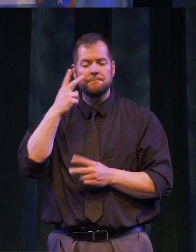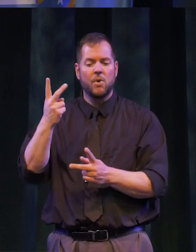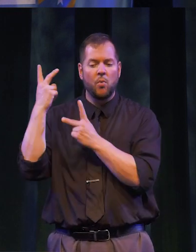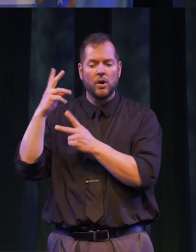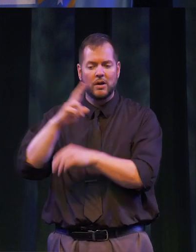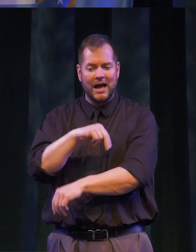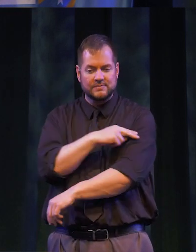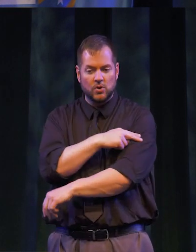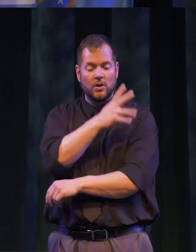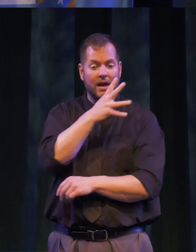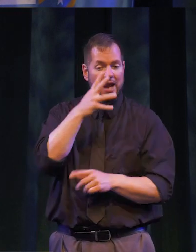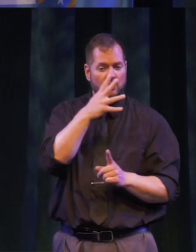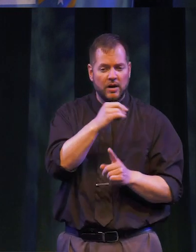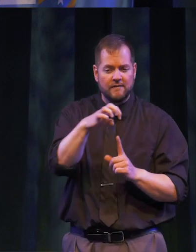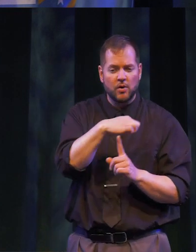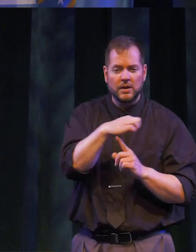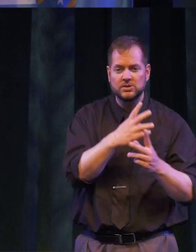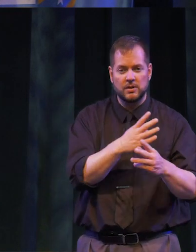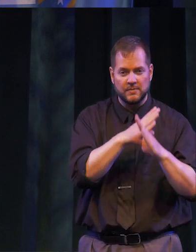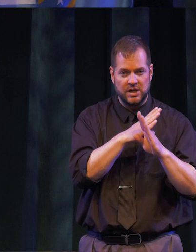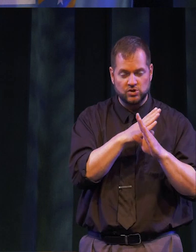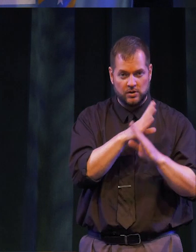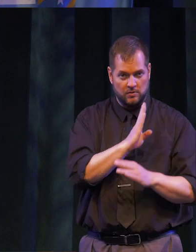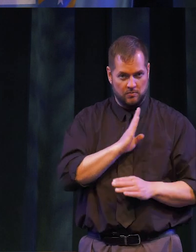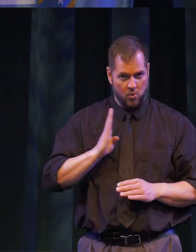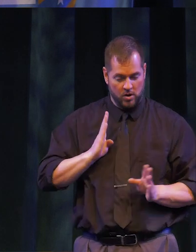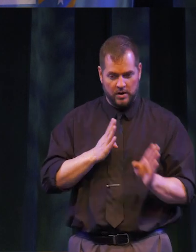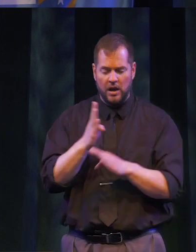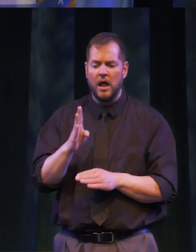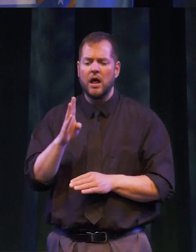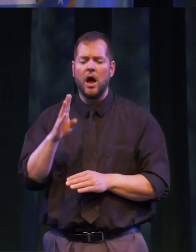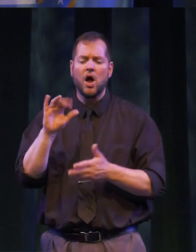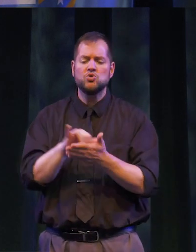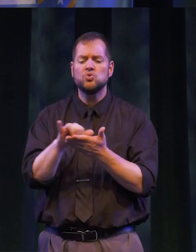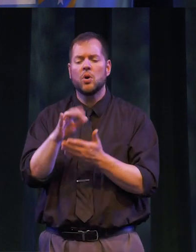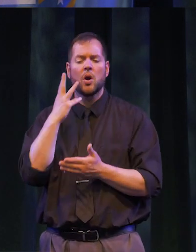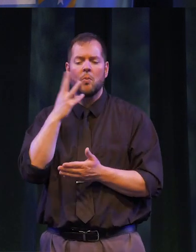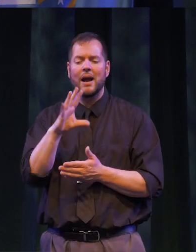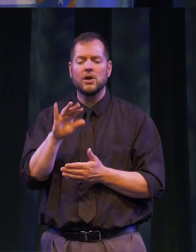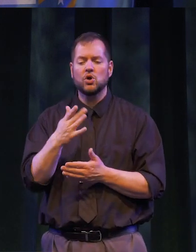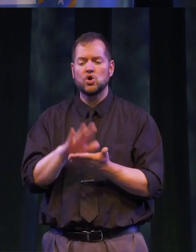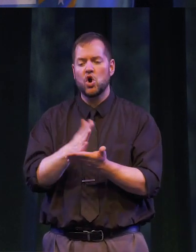HOSPITAL, AGRICULTURAL & FARMLAND PROTECTION BOARD, NEW YORK WINE AND CULINARY CENTER,